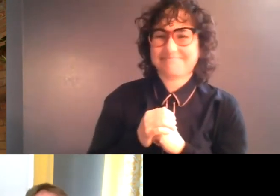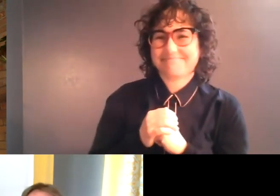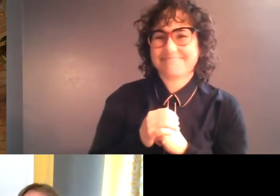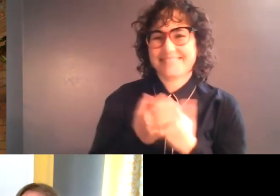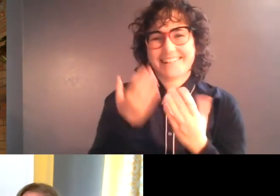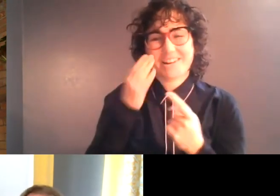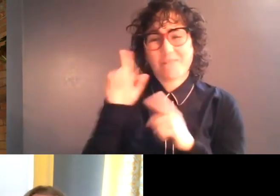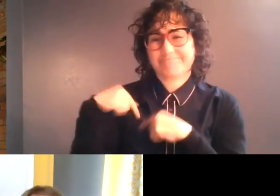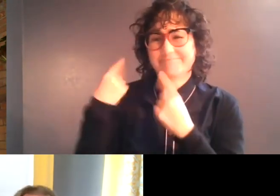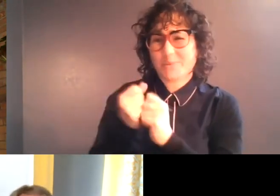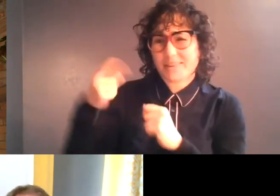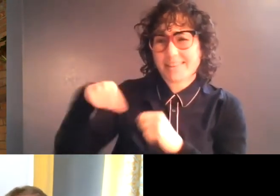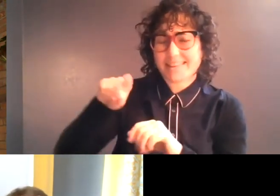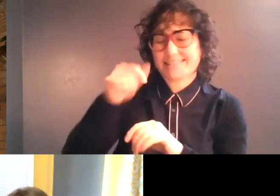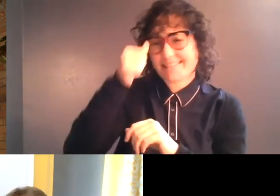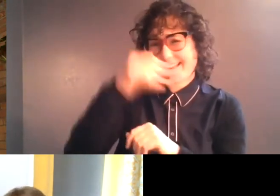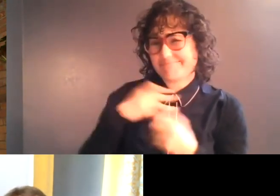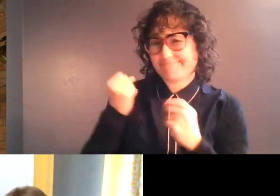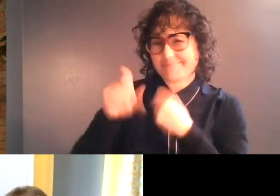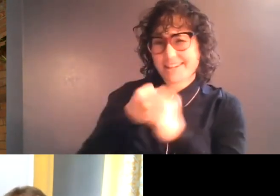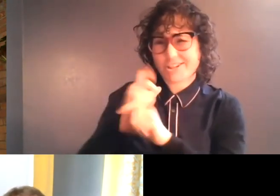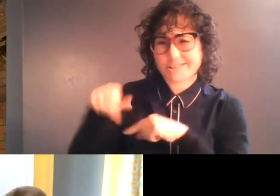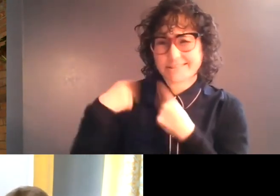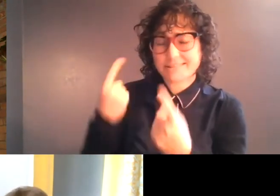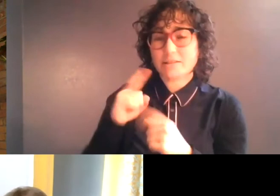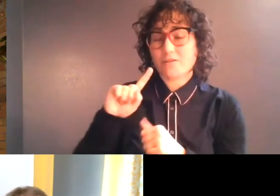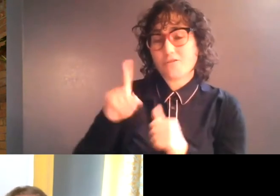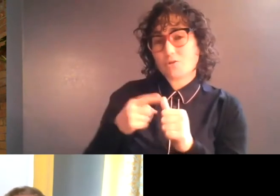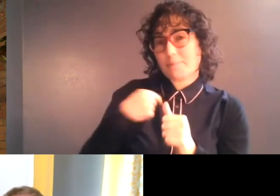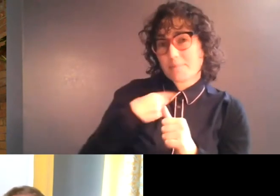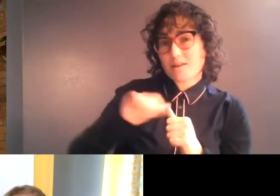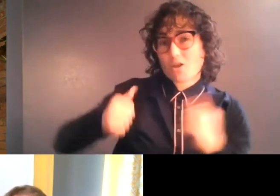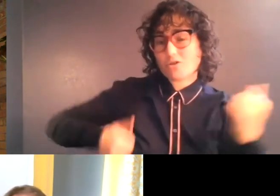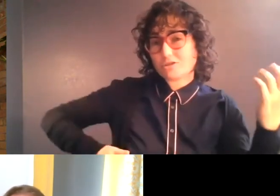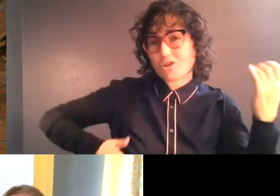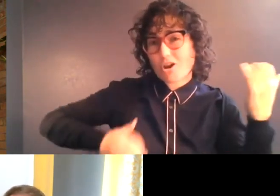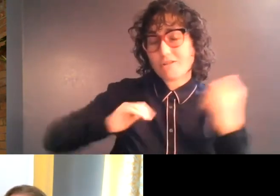for years. At first, it was just me and the other guitarist. Then we found our bassist